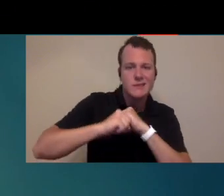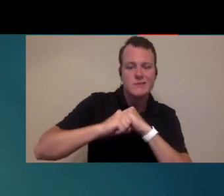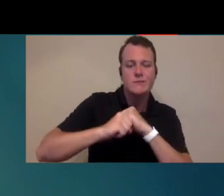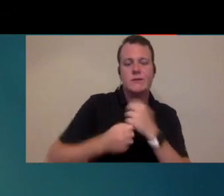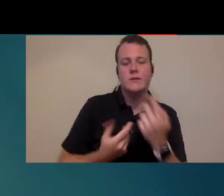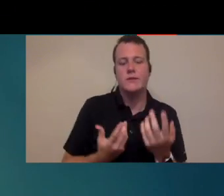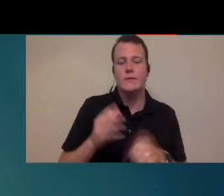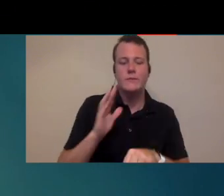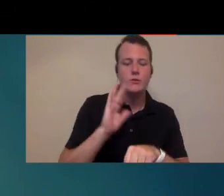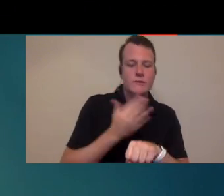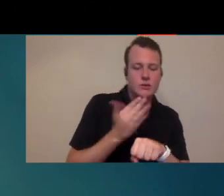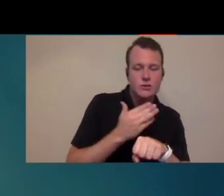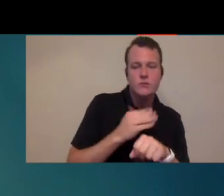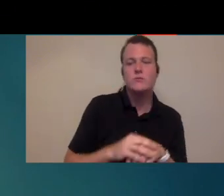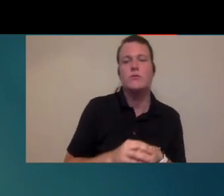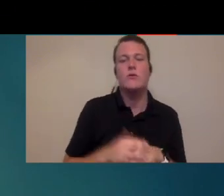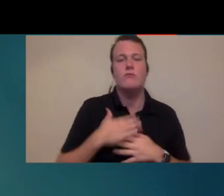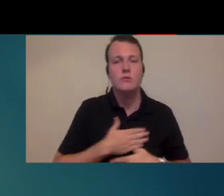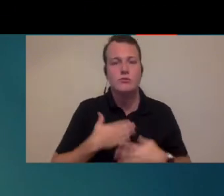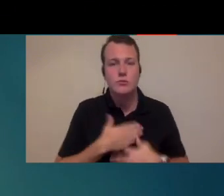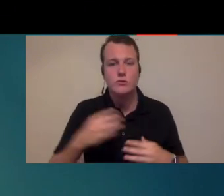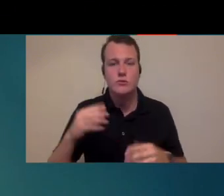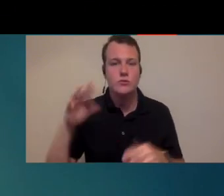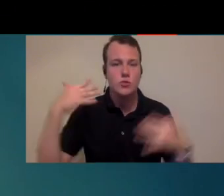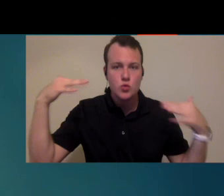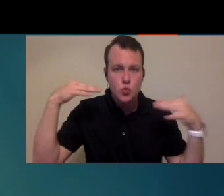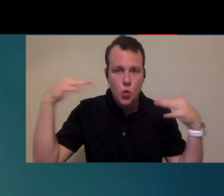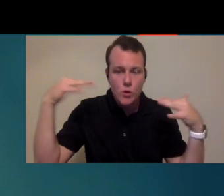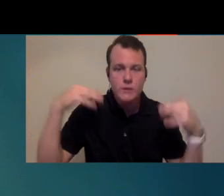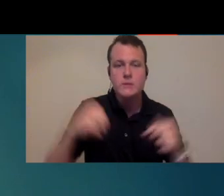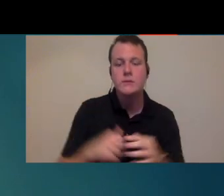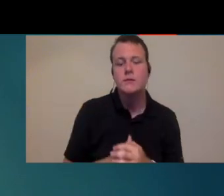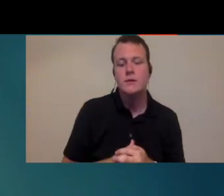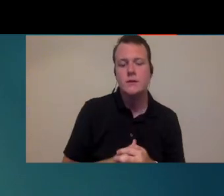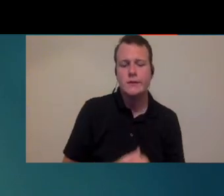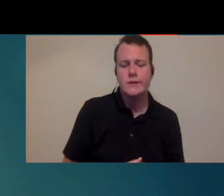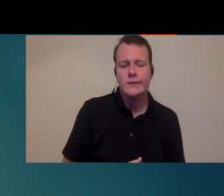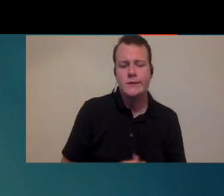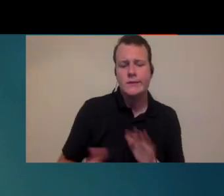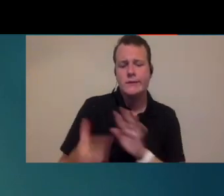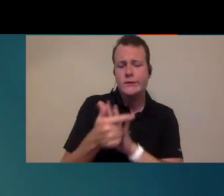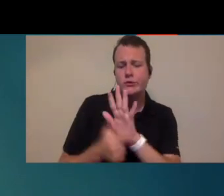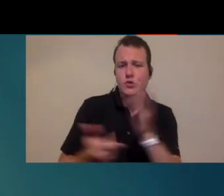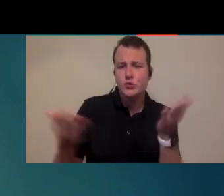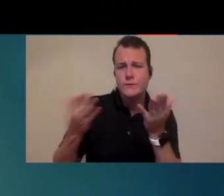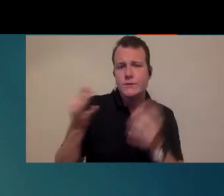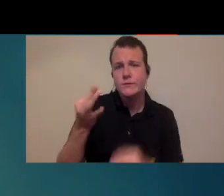recreational noise exposure things like legal services and expert witnesses I'm